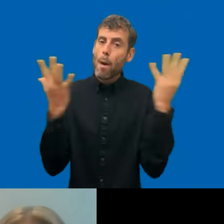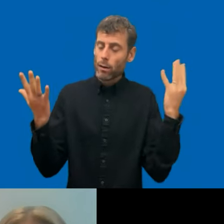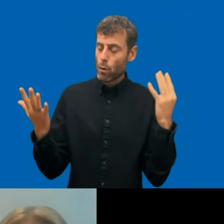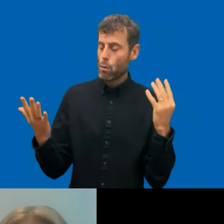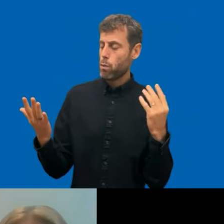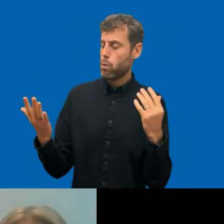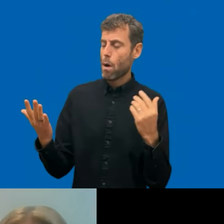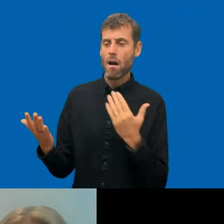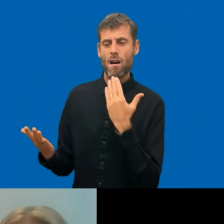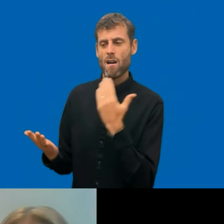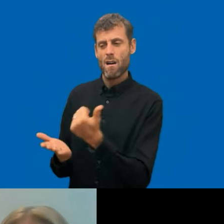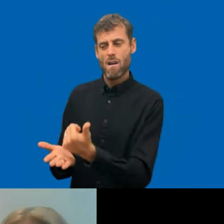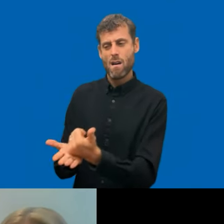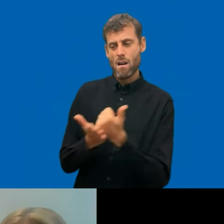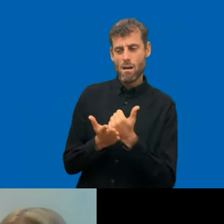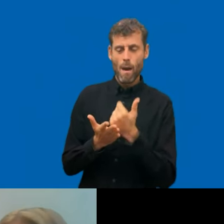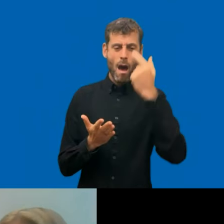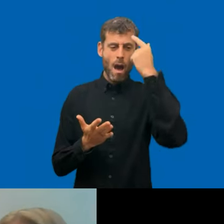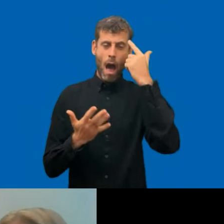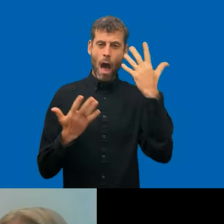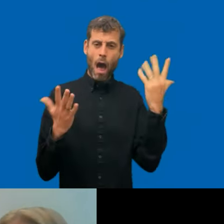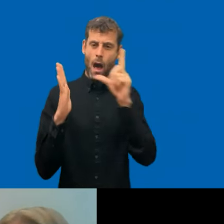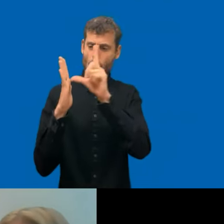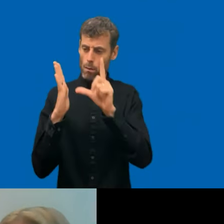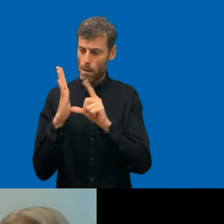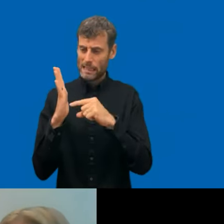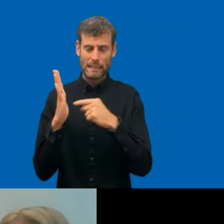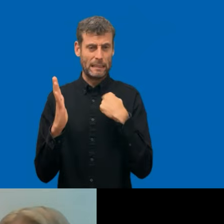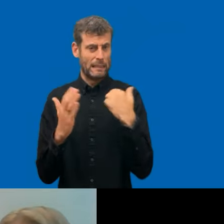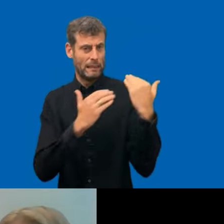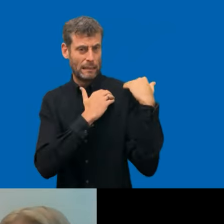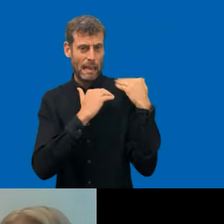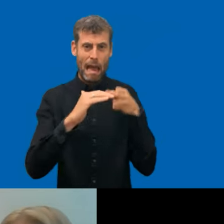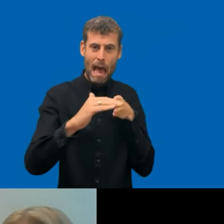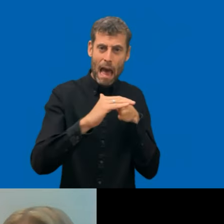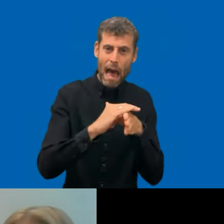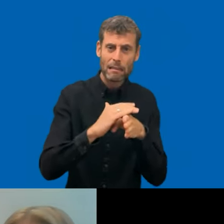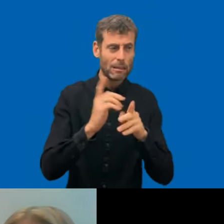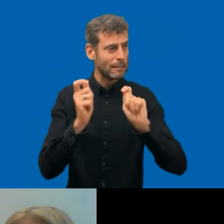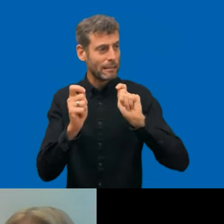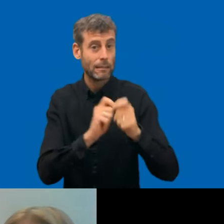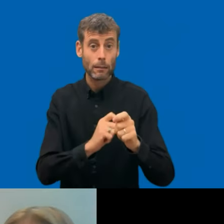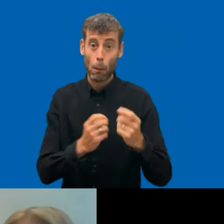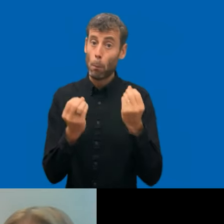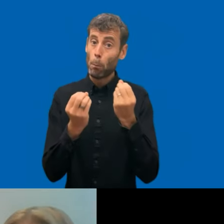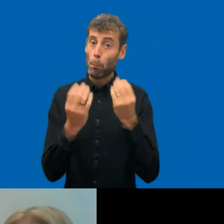dialogue meetings in which they are expressing the their gratitude being checked because they want to